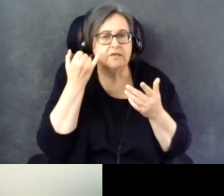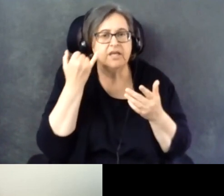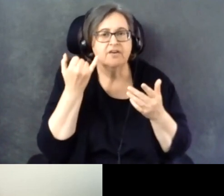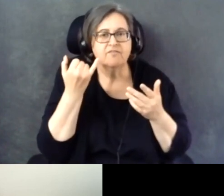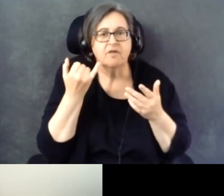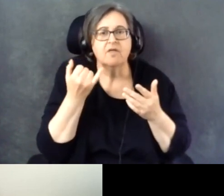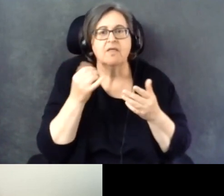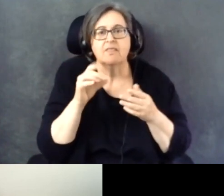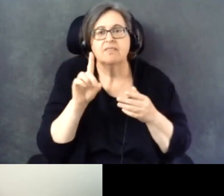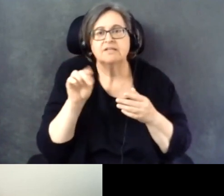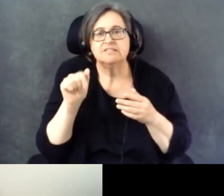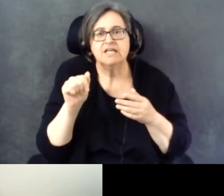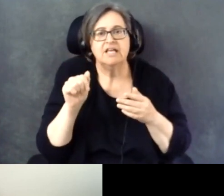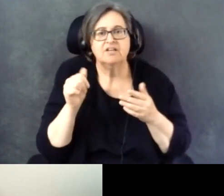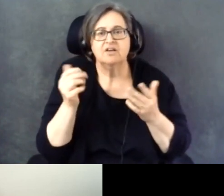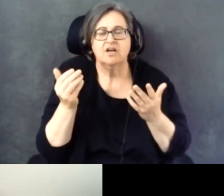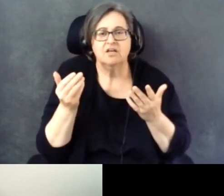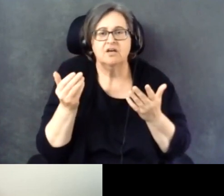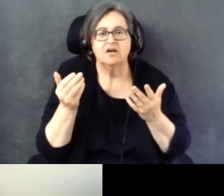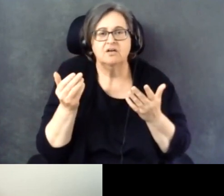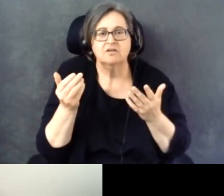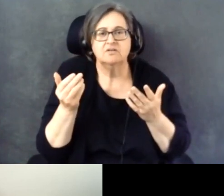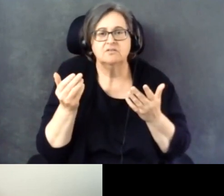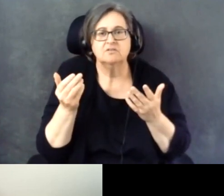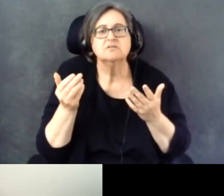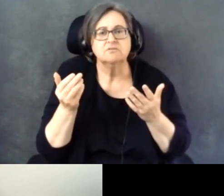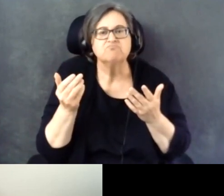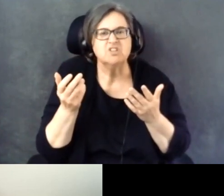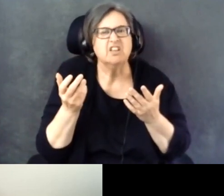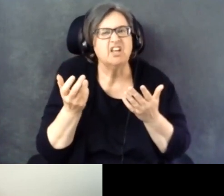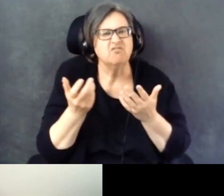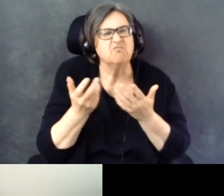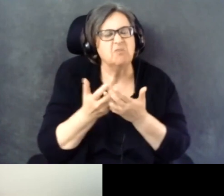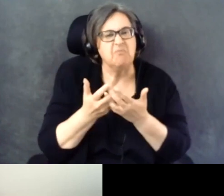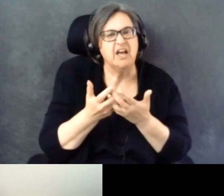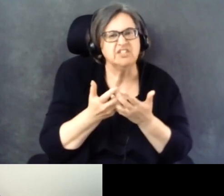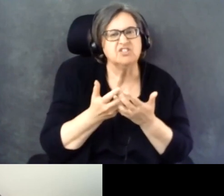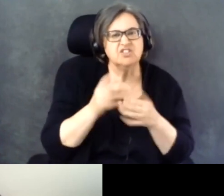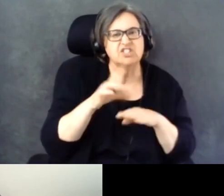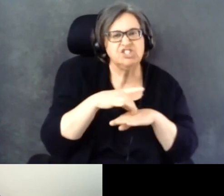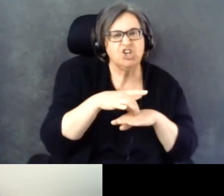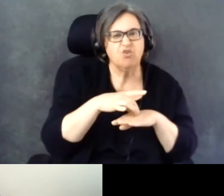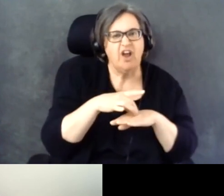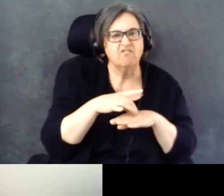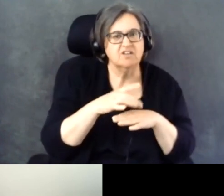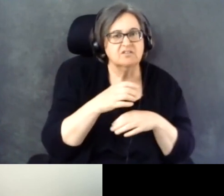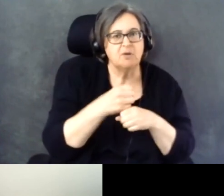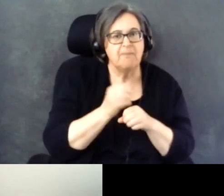And I'm sorry, Lilian, can you remind me the second half of that question if I didn't address it?